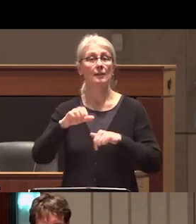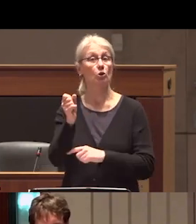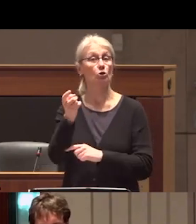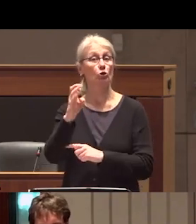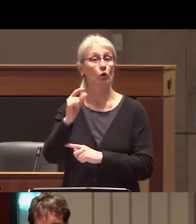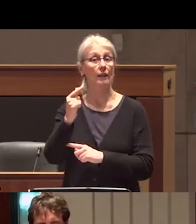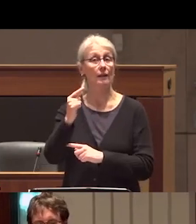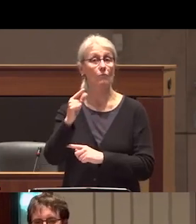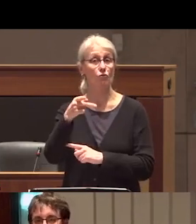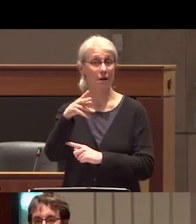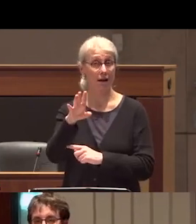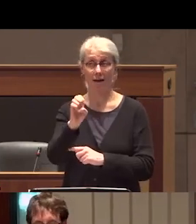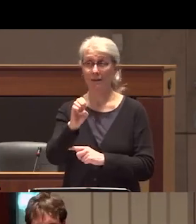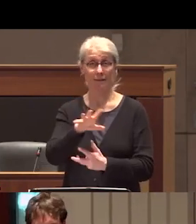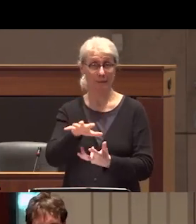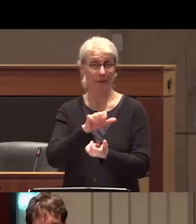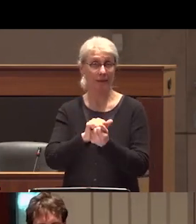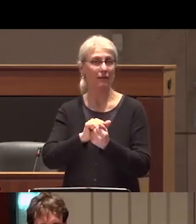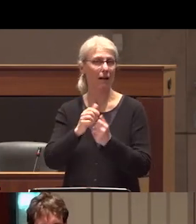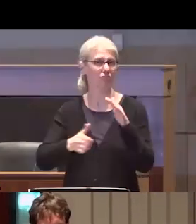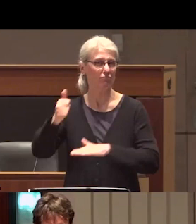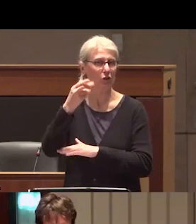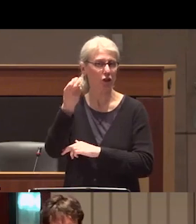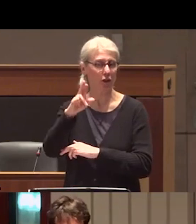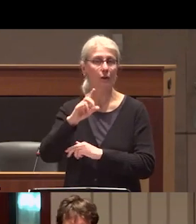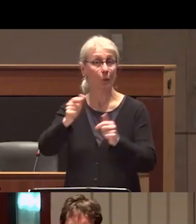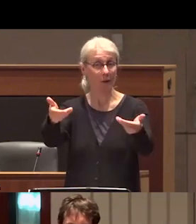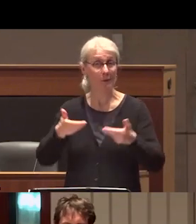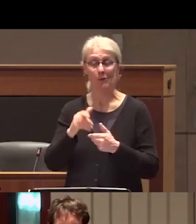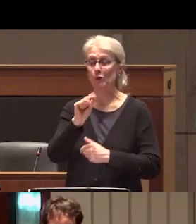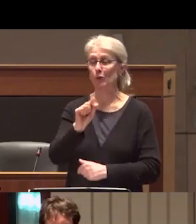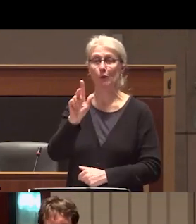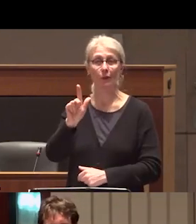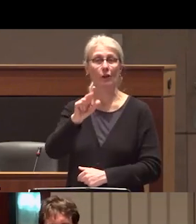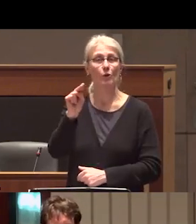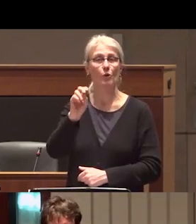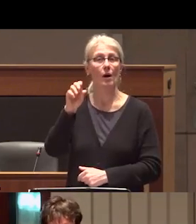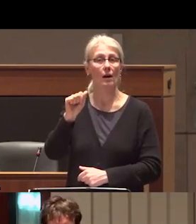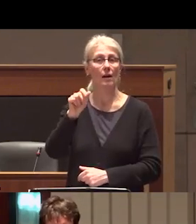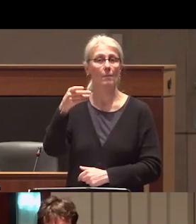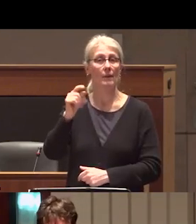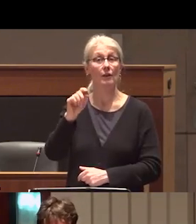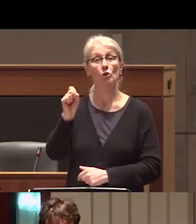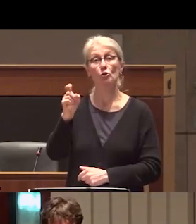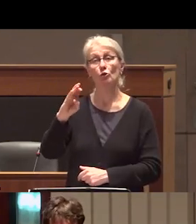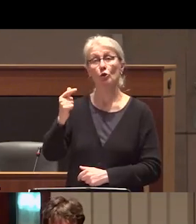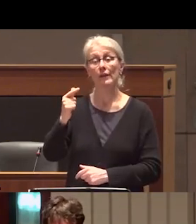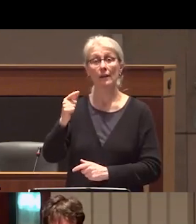committee to welcome you to sfu's 2023 Nora and Ted Sterling prize and supportive controversy this